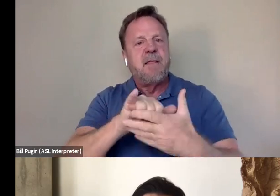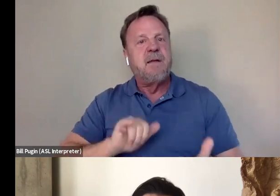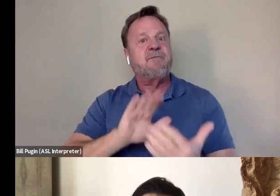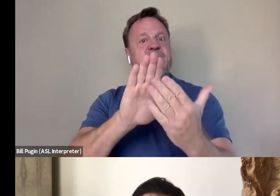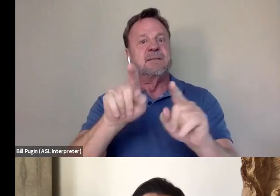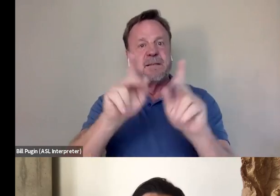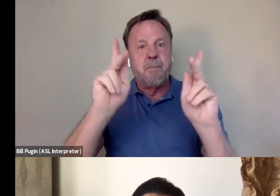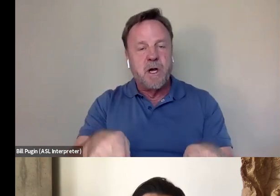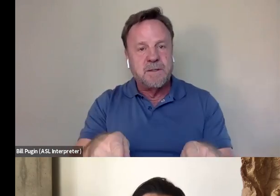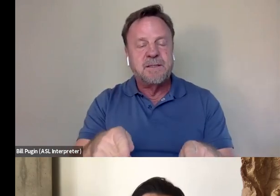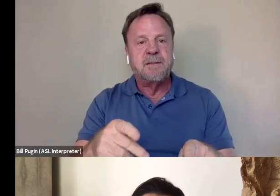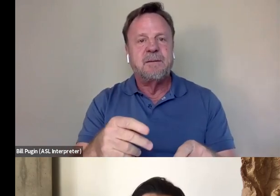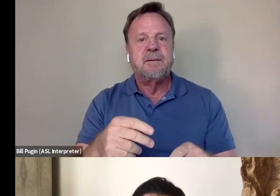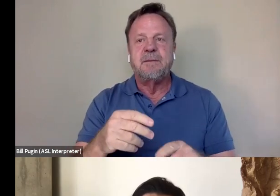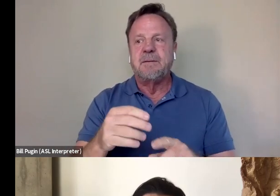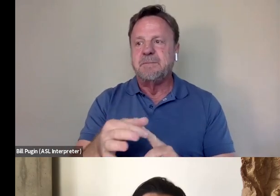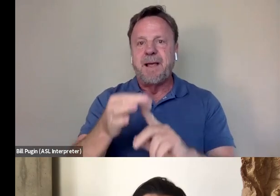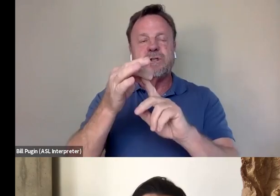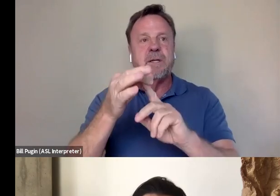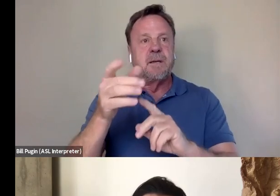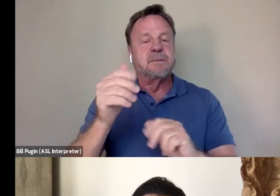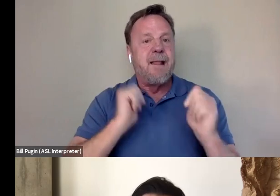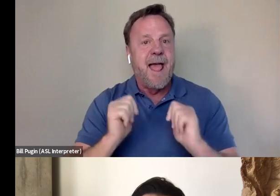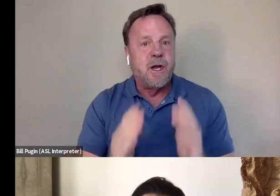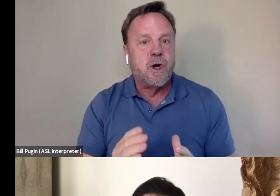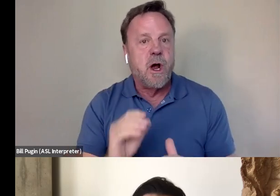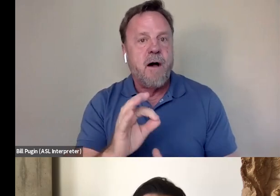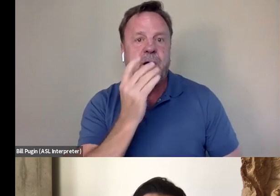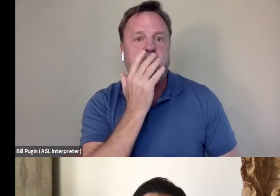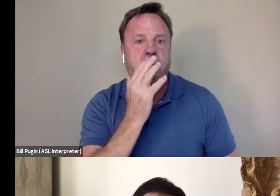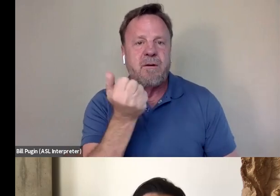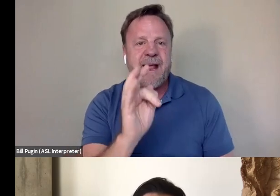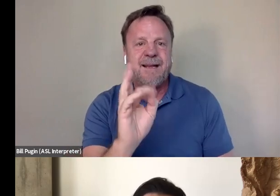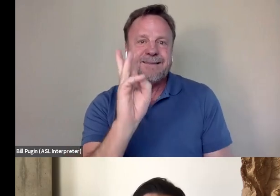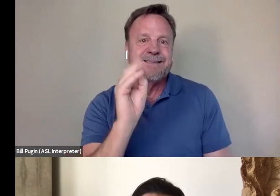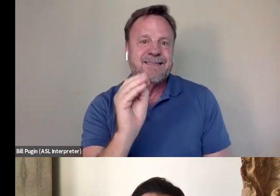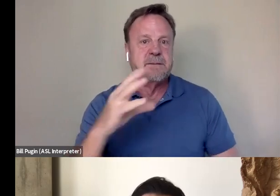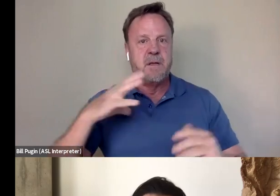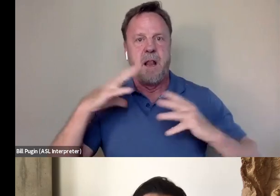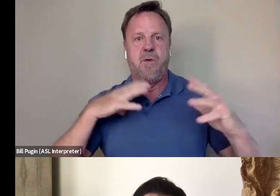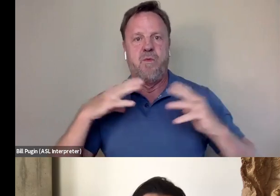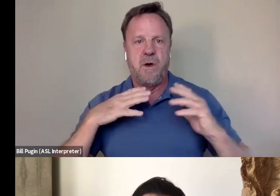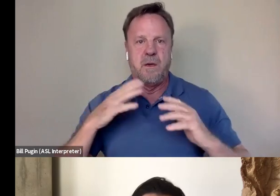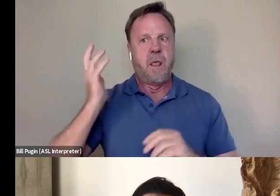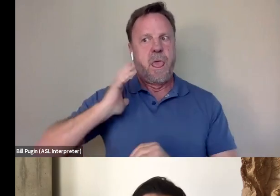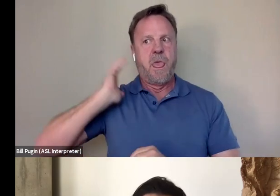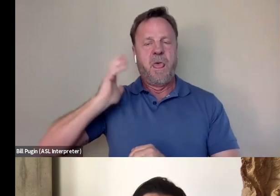especially as a, you know, actor of color in 1960s, Hollywood, which certainly is difficult today.